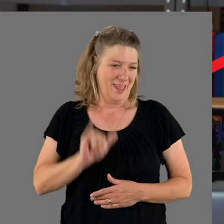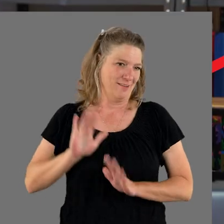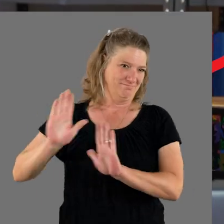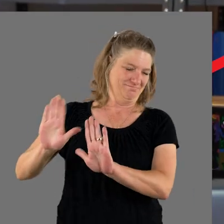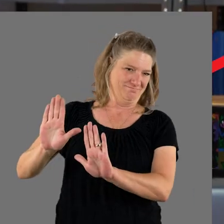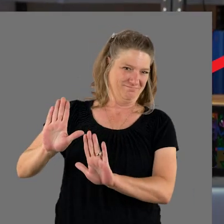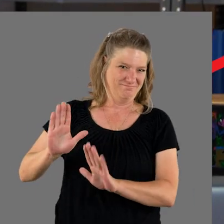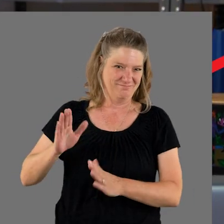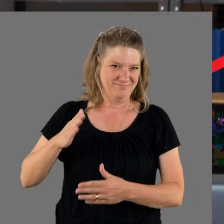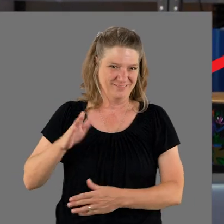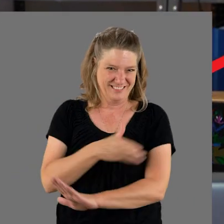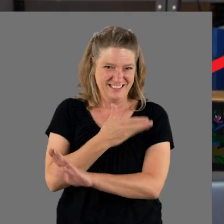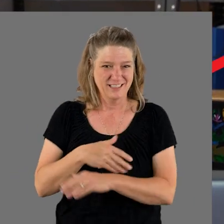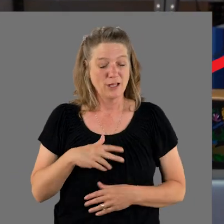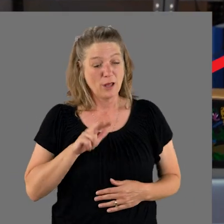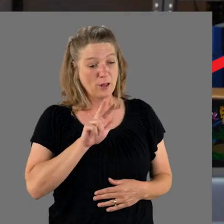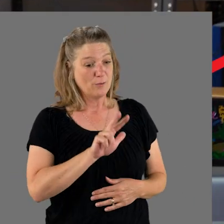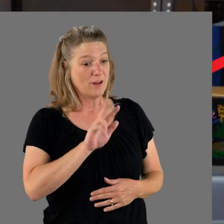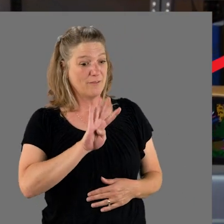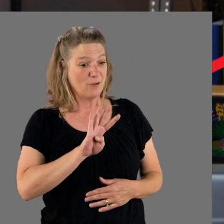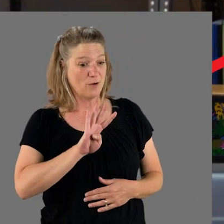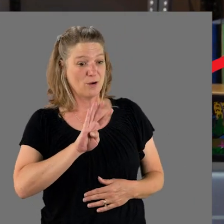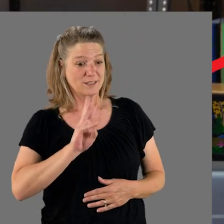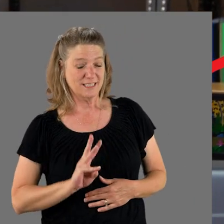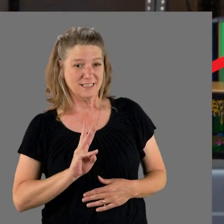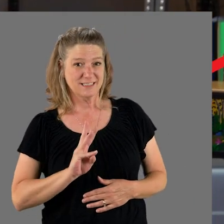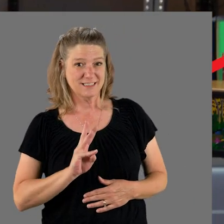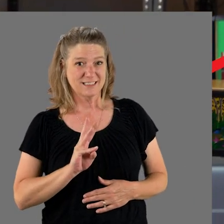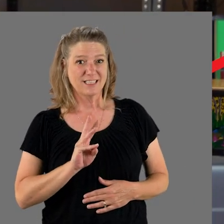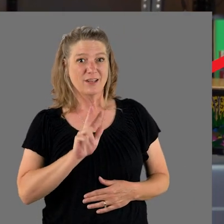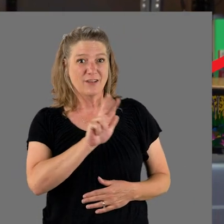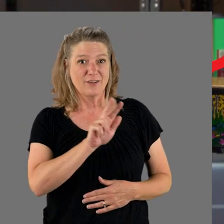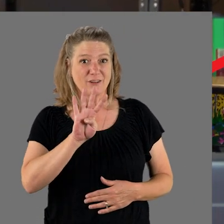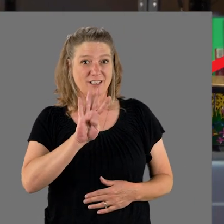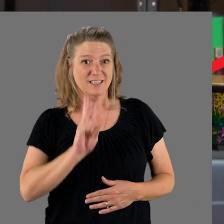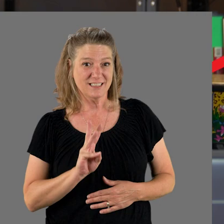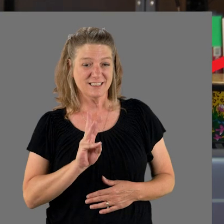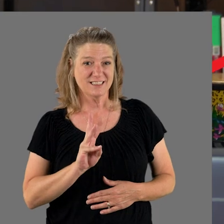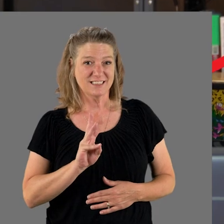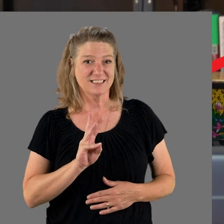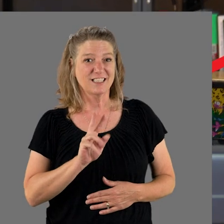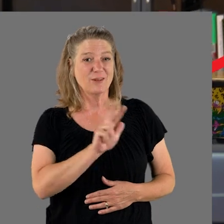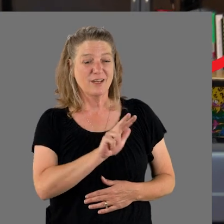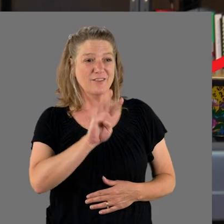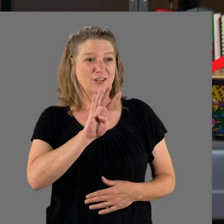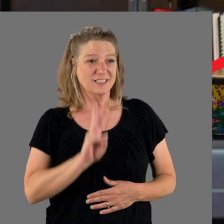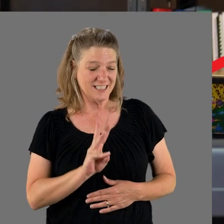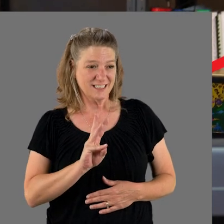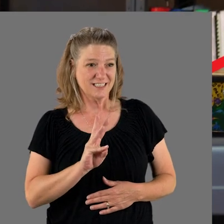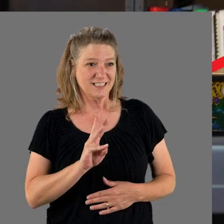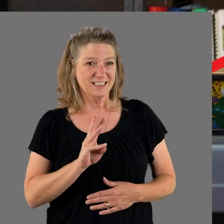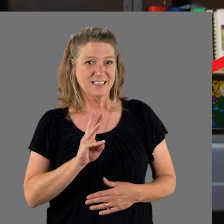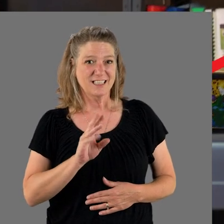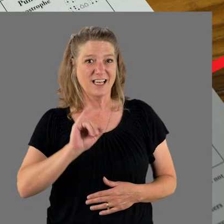three, four, six, I-N-G